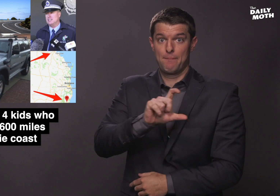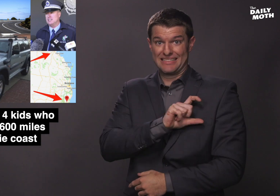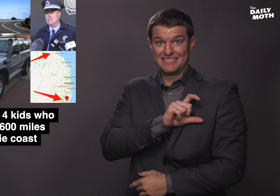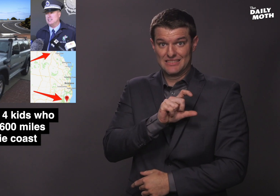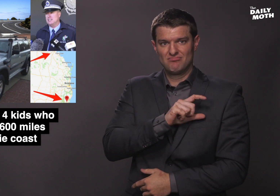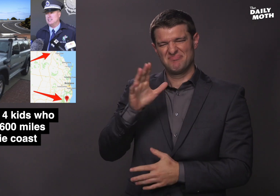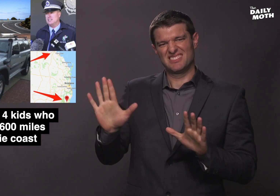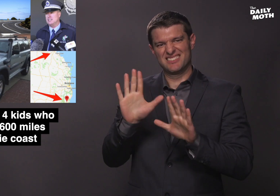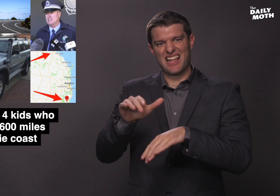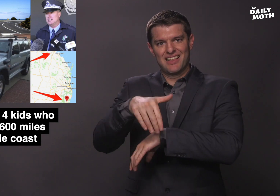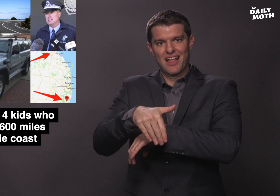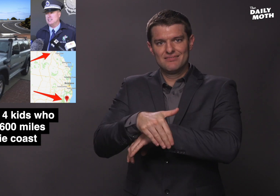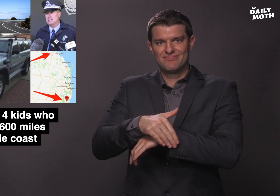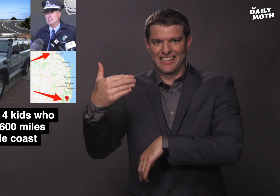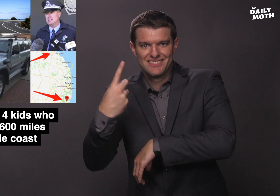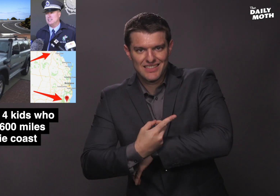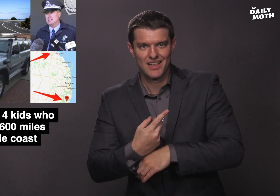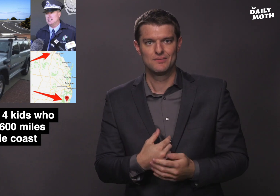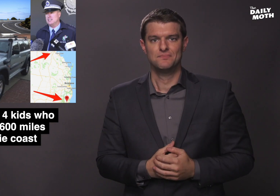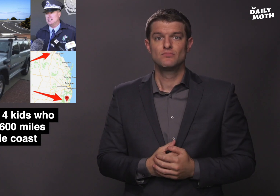the police on Sunday night.